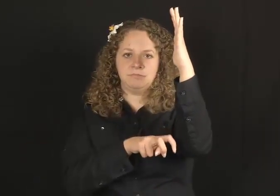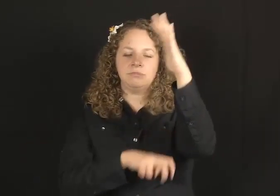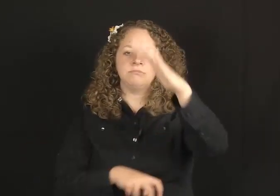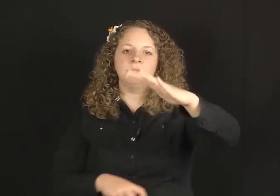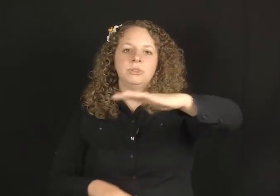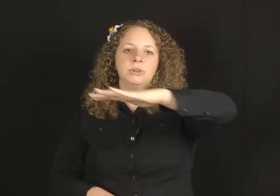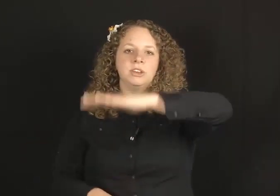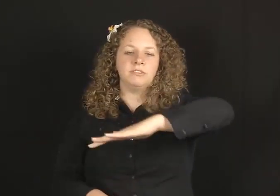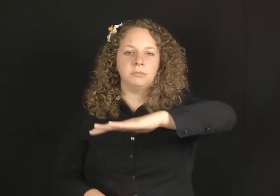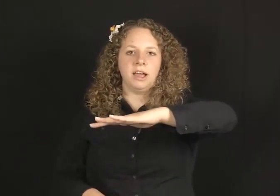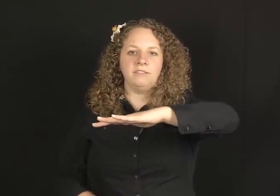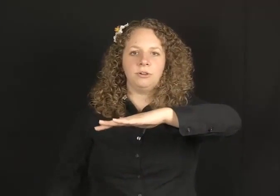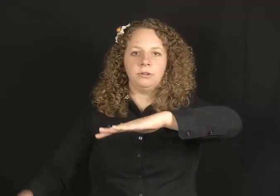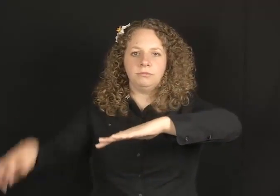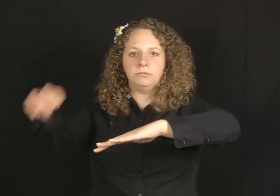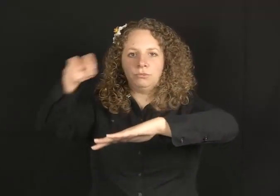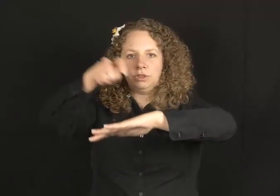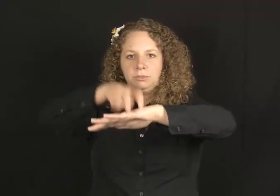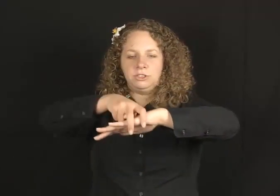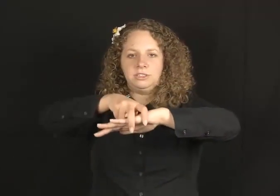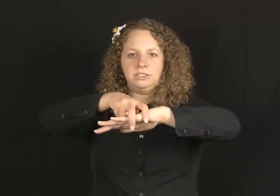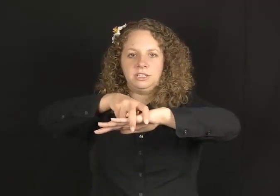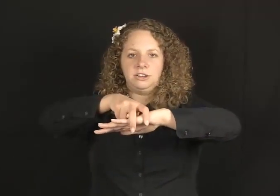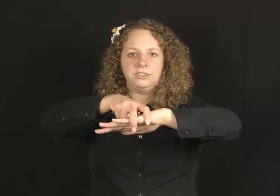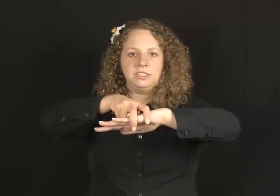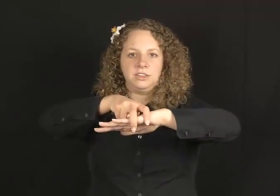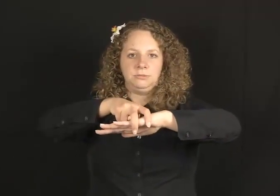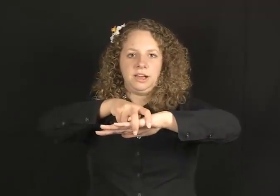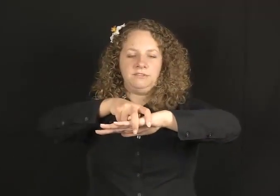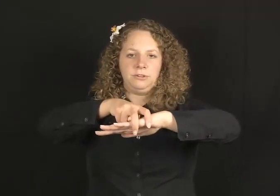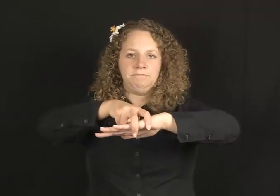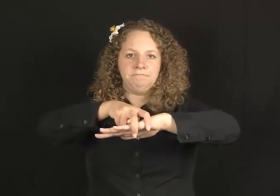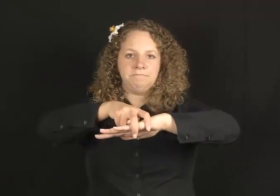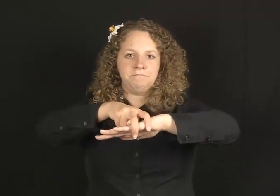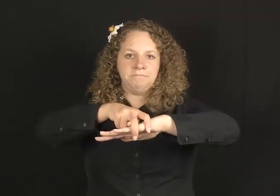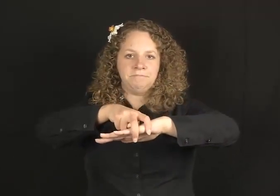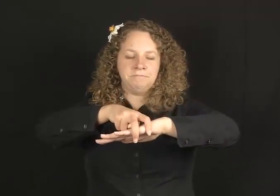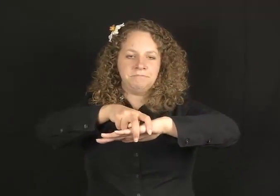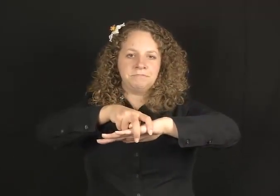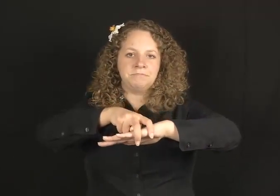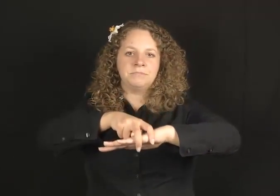You can have a platform and have a person sitting on a platform, right here.